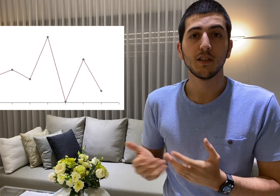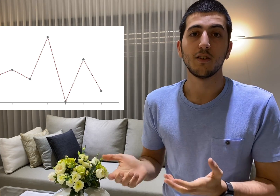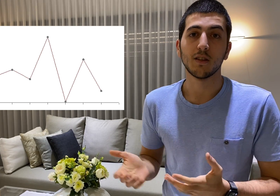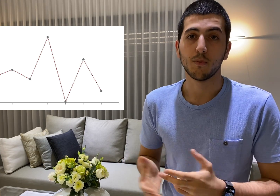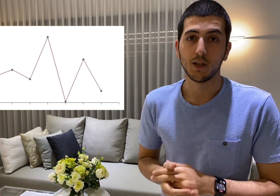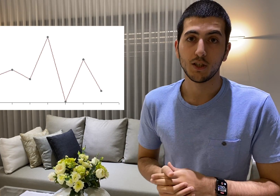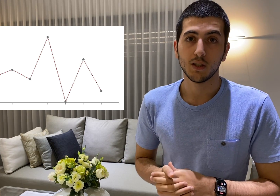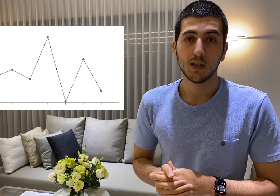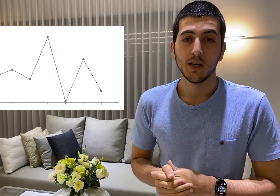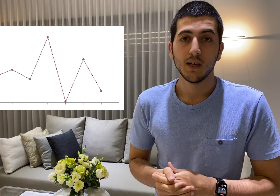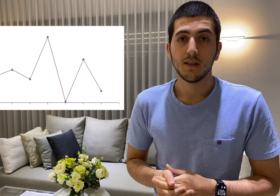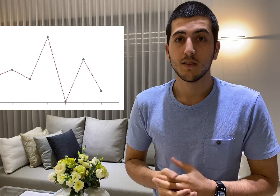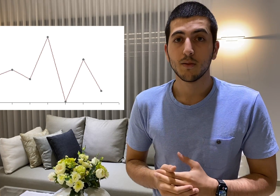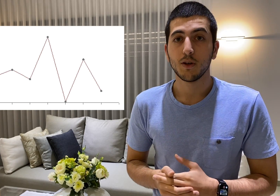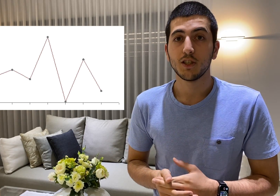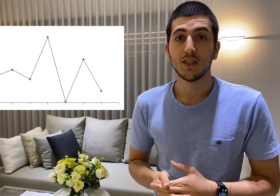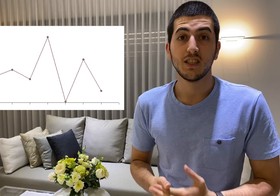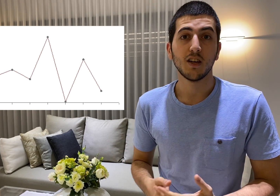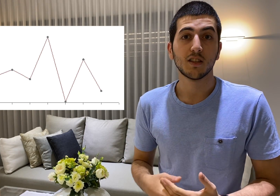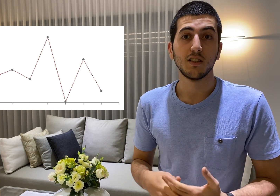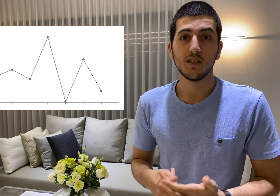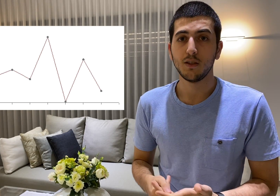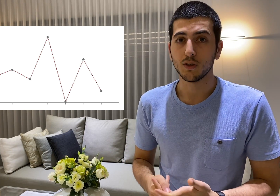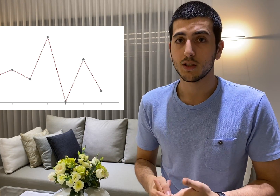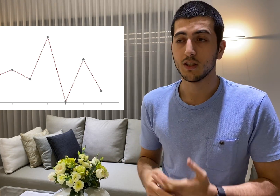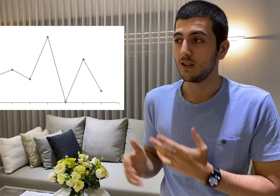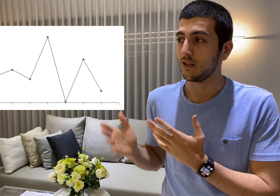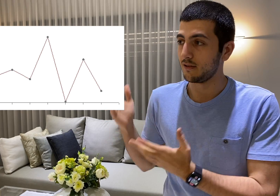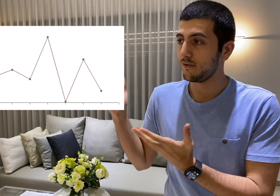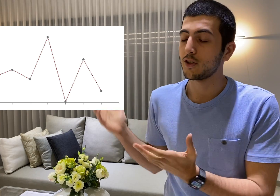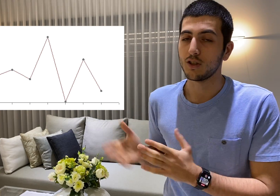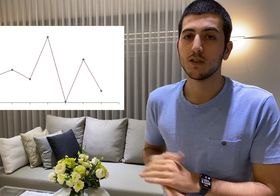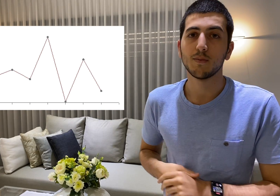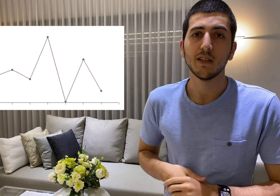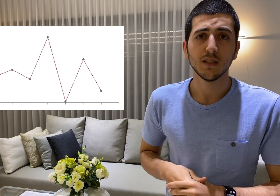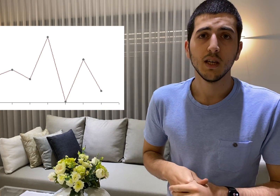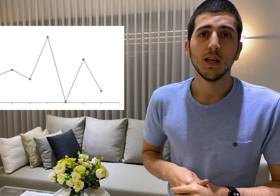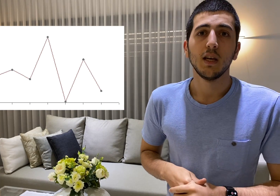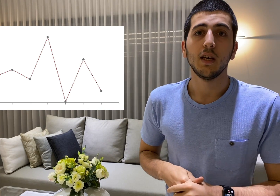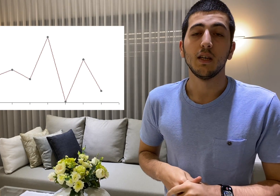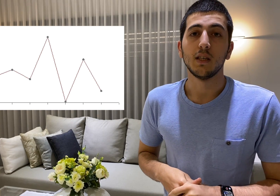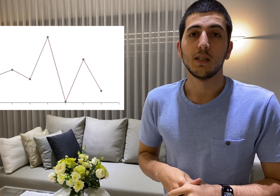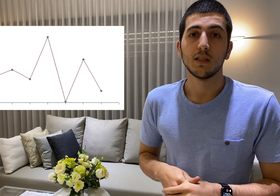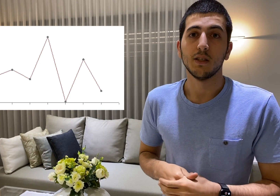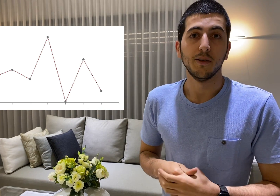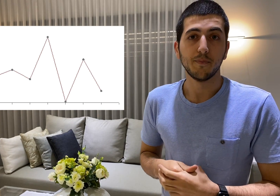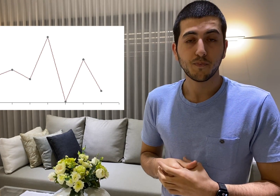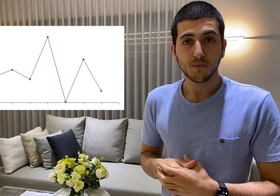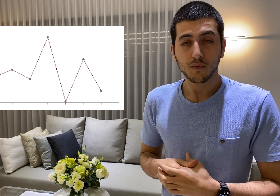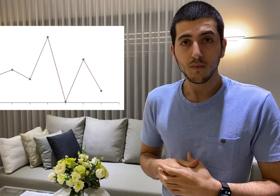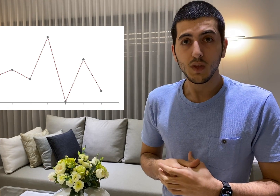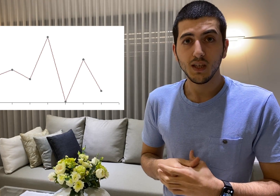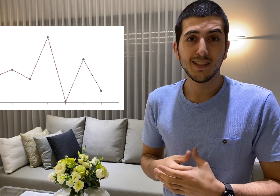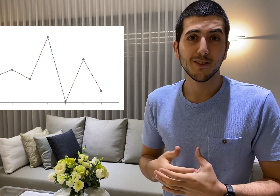interpolation this interpolation is not continuous in function space and is not